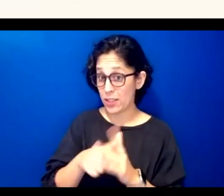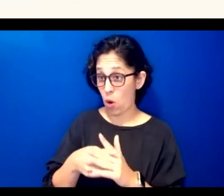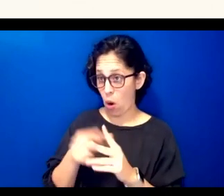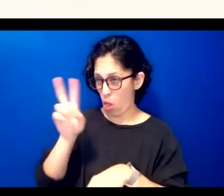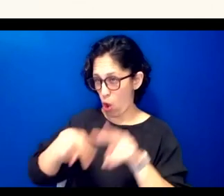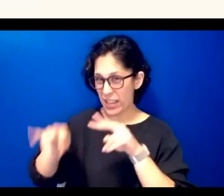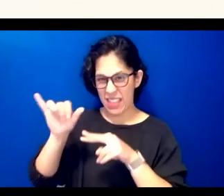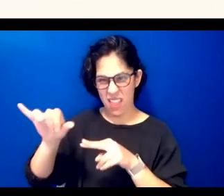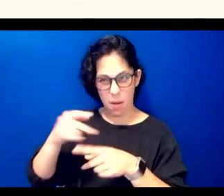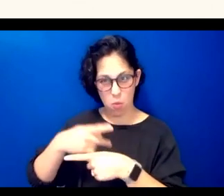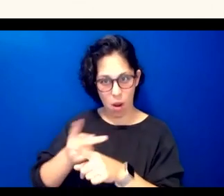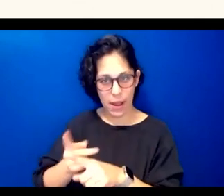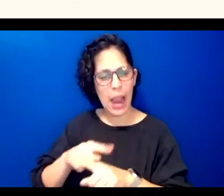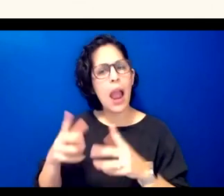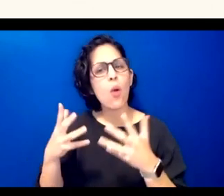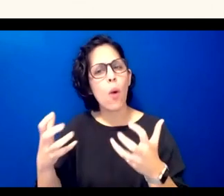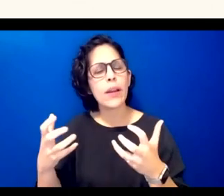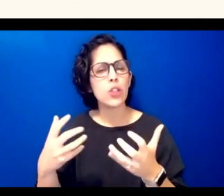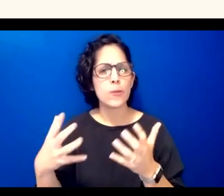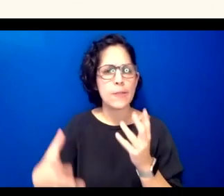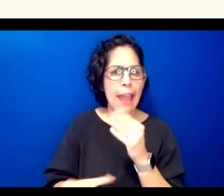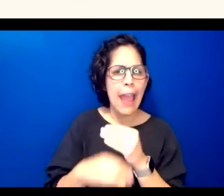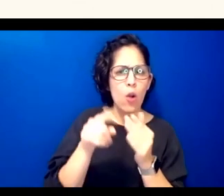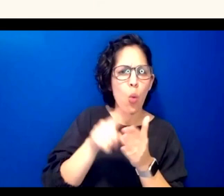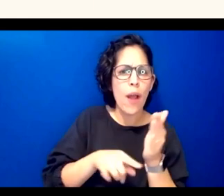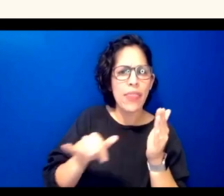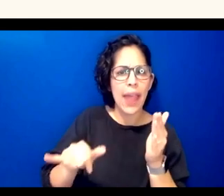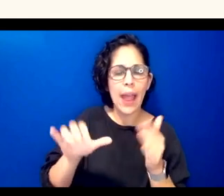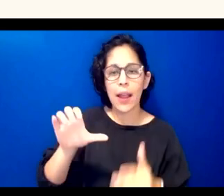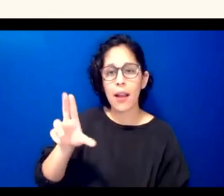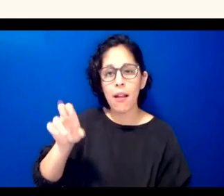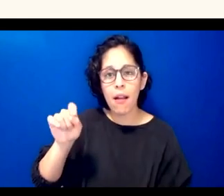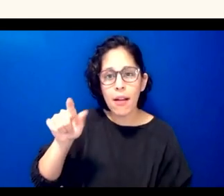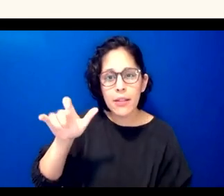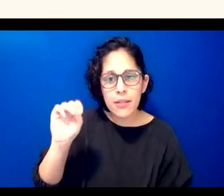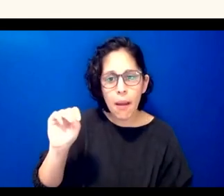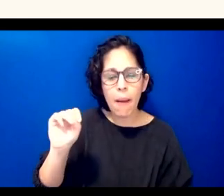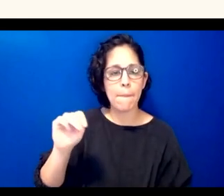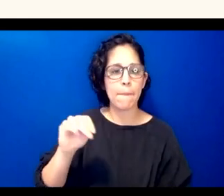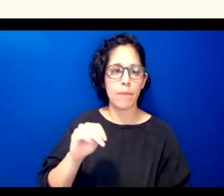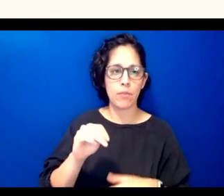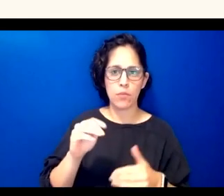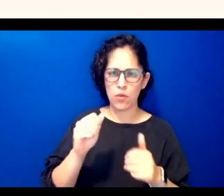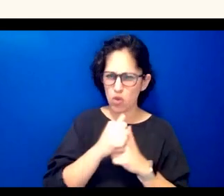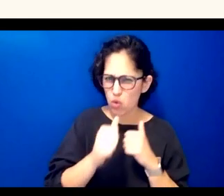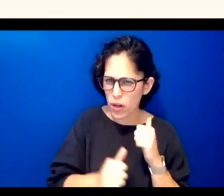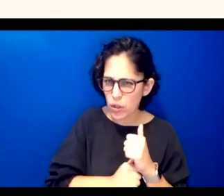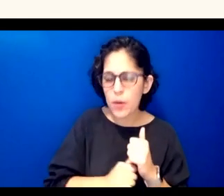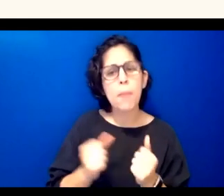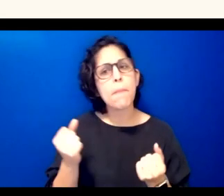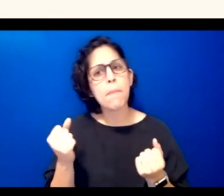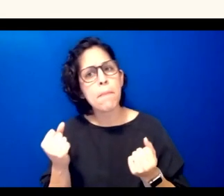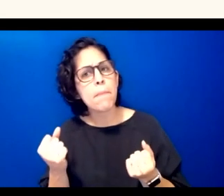about what that custom structure means just in case anyone is familiar with rosetta stone